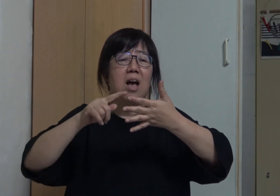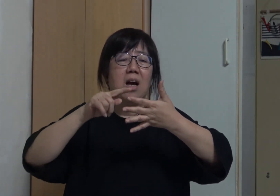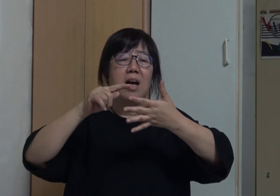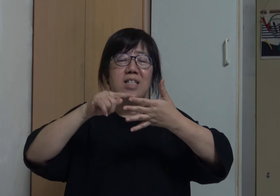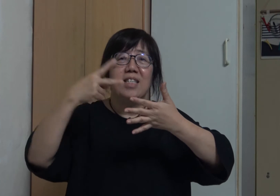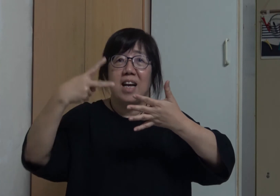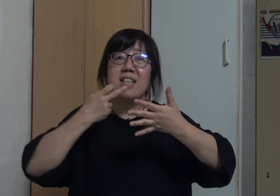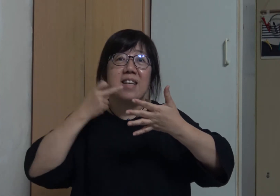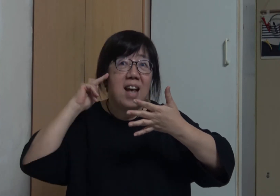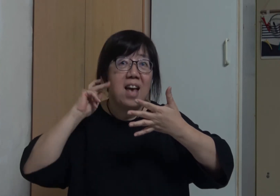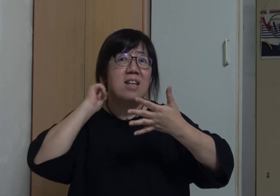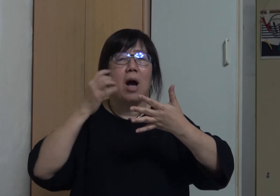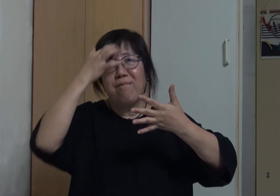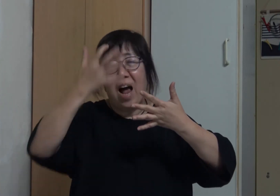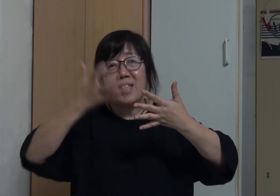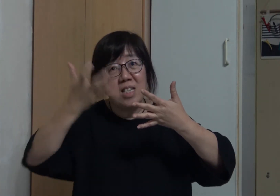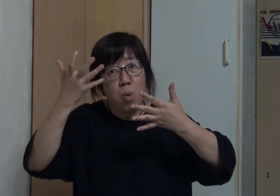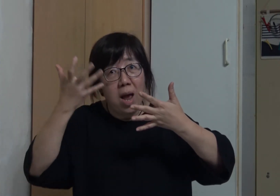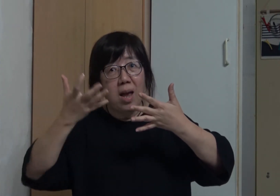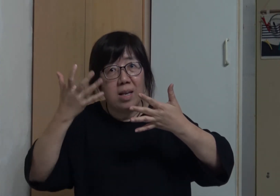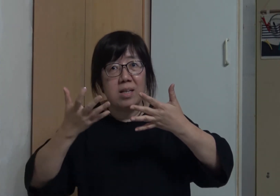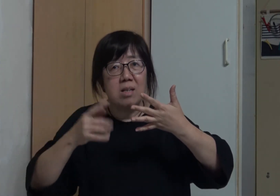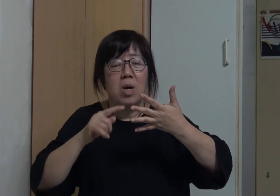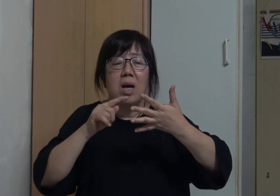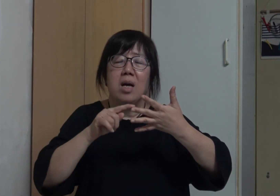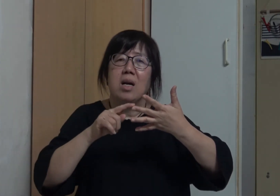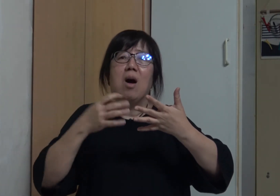My second eldest sister, Hoi Yan's mom, is deaf due to a fever